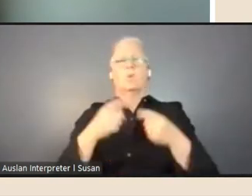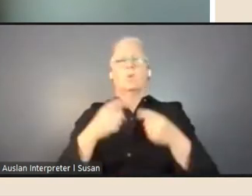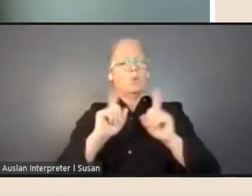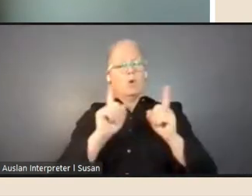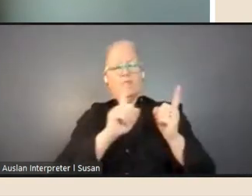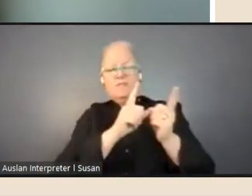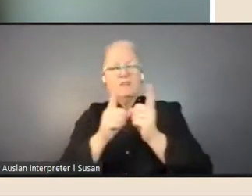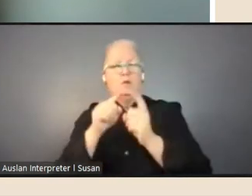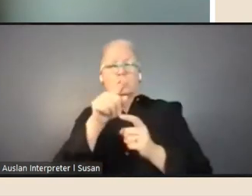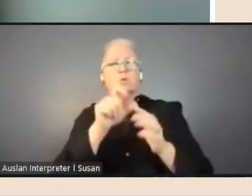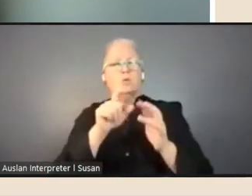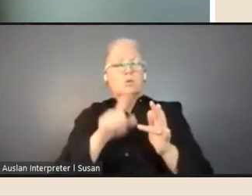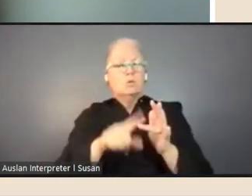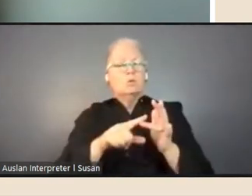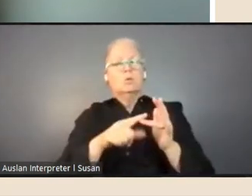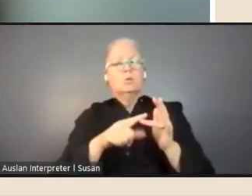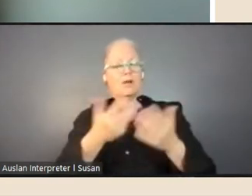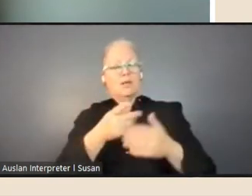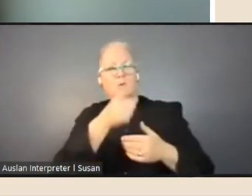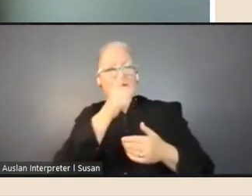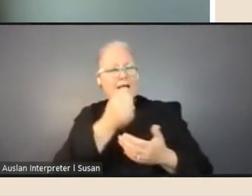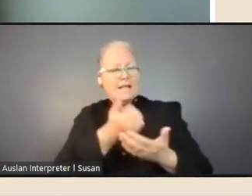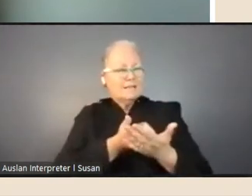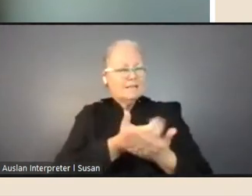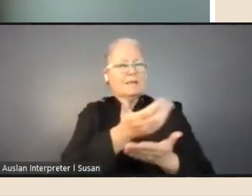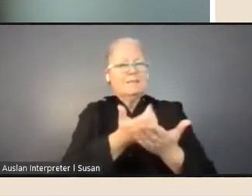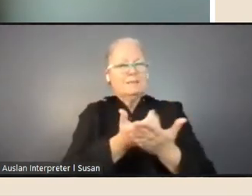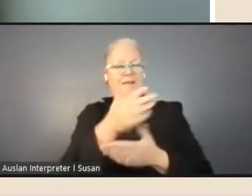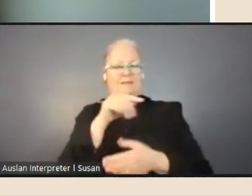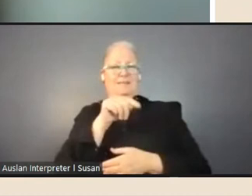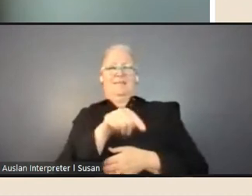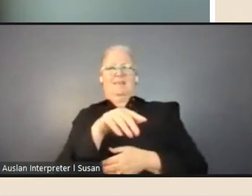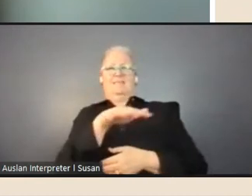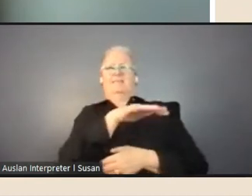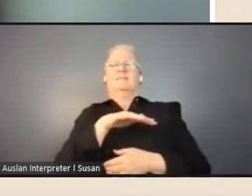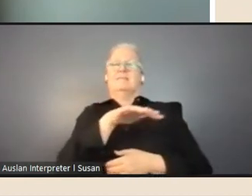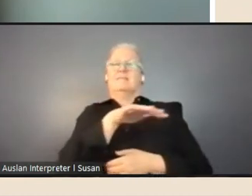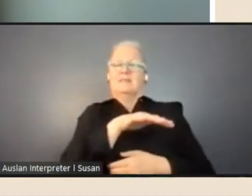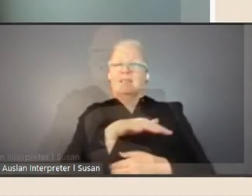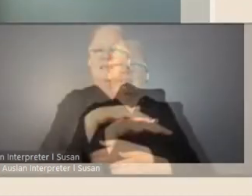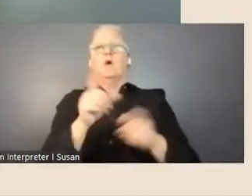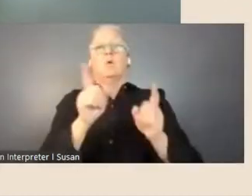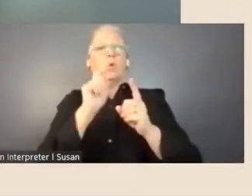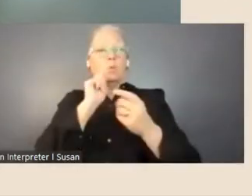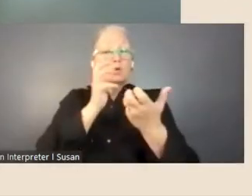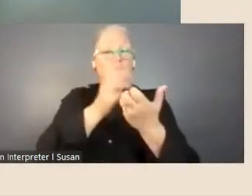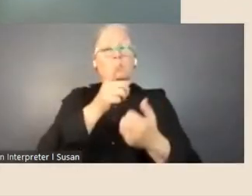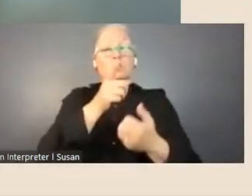for you to spend time in the space and what's going to work with you working from home or at a